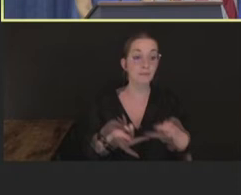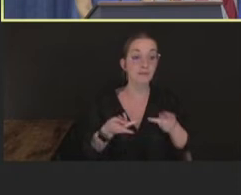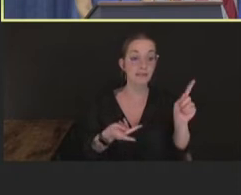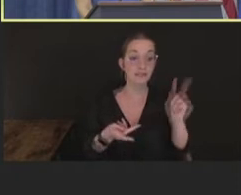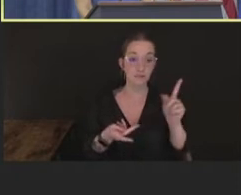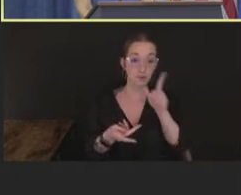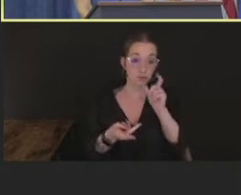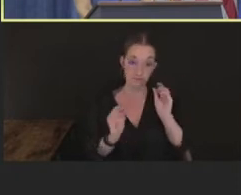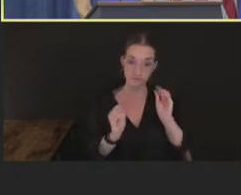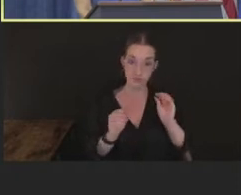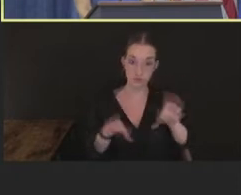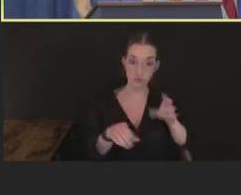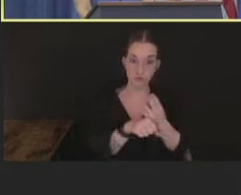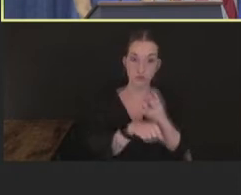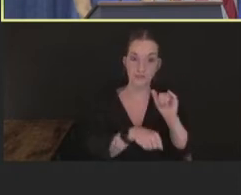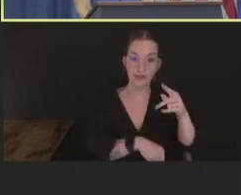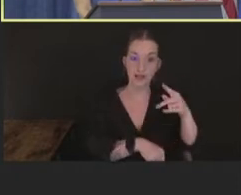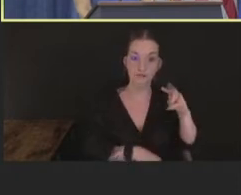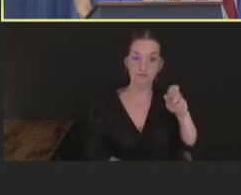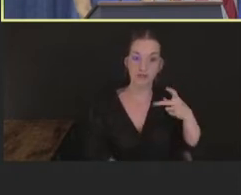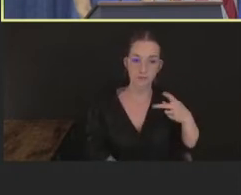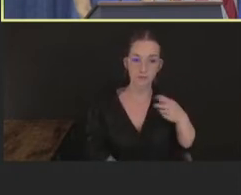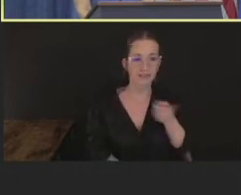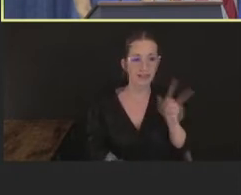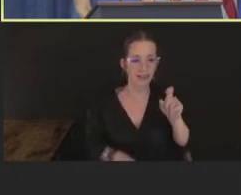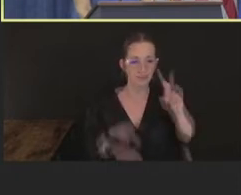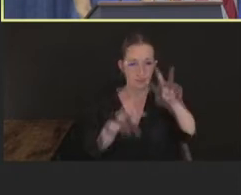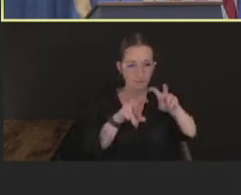should decided on which populations to focus their efforts on, based on